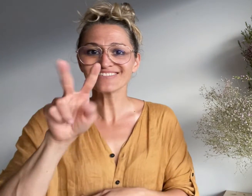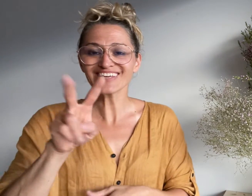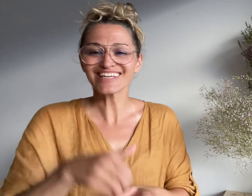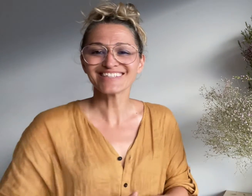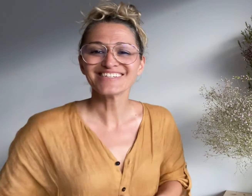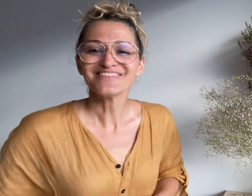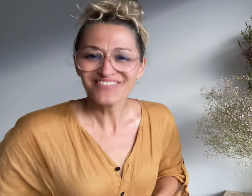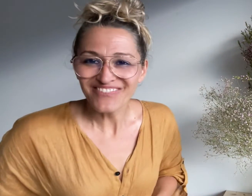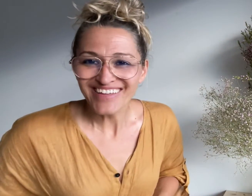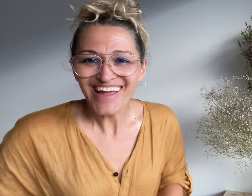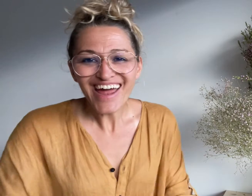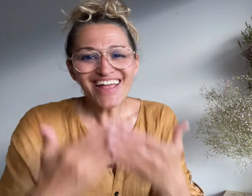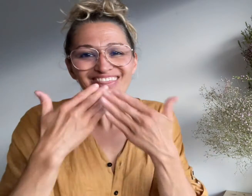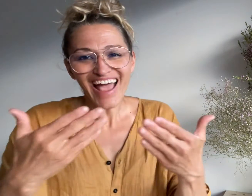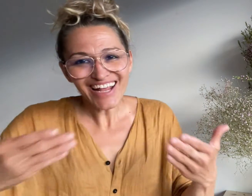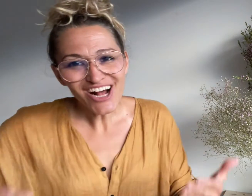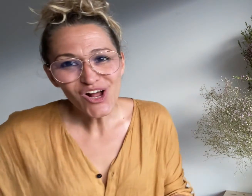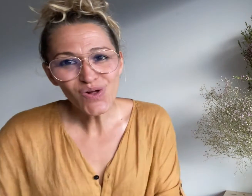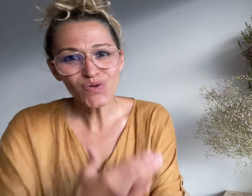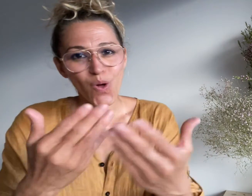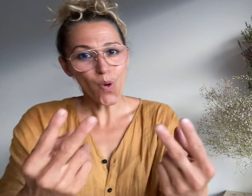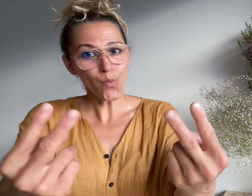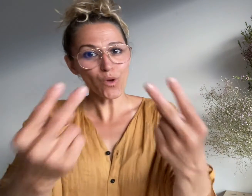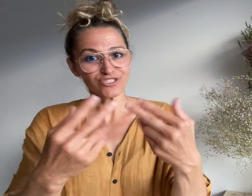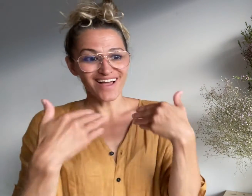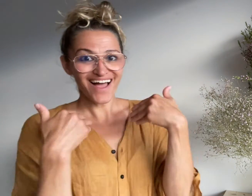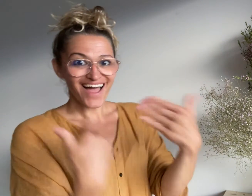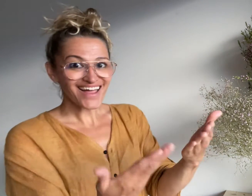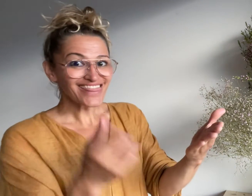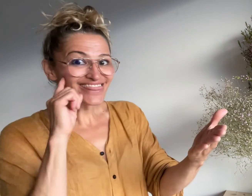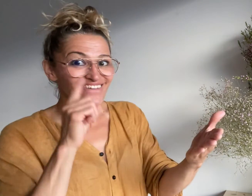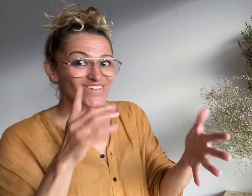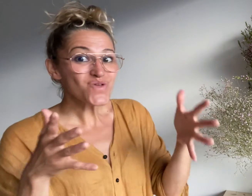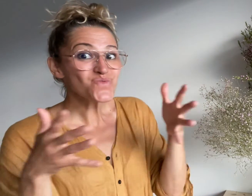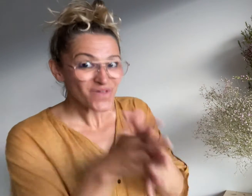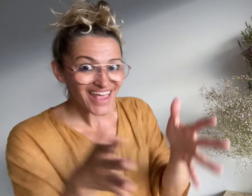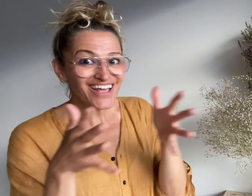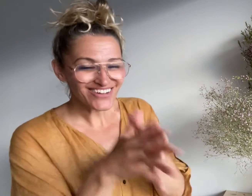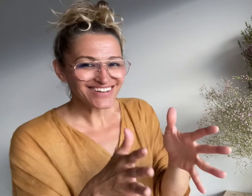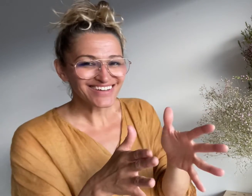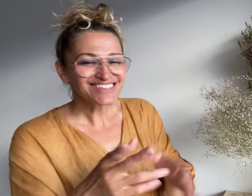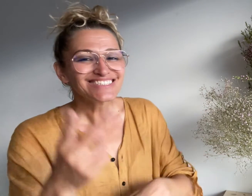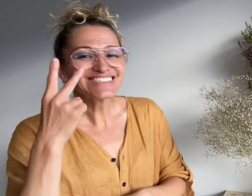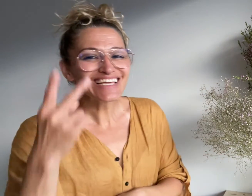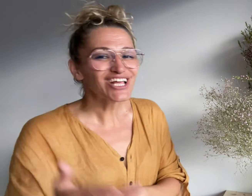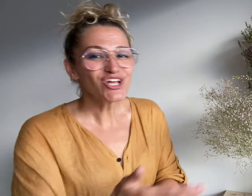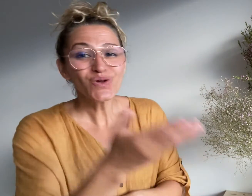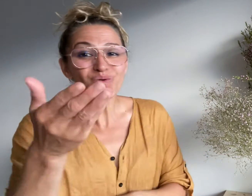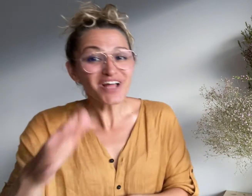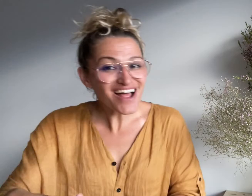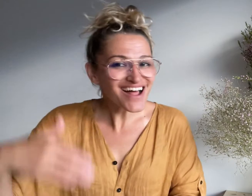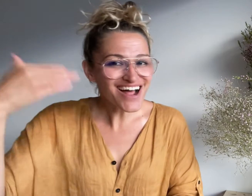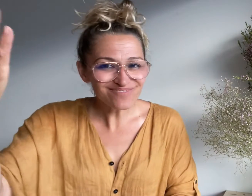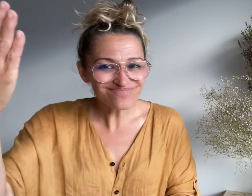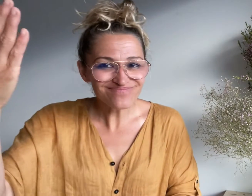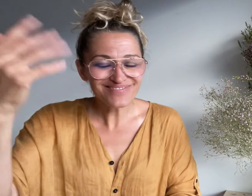Thank you for watching DeafWire! See you!